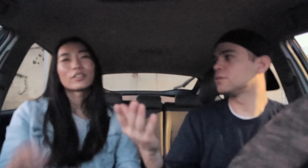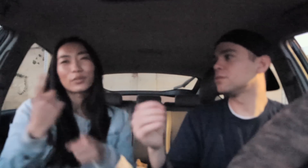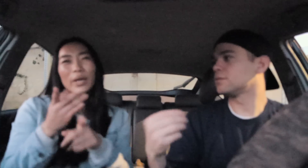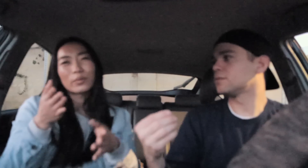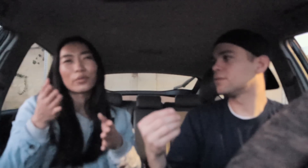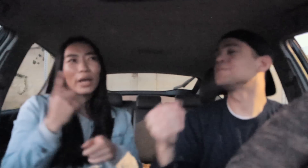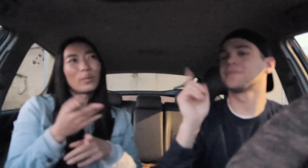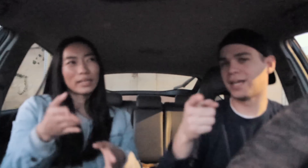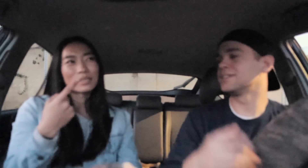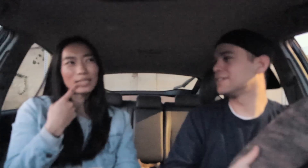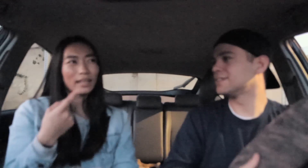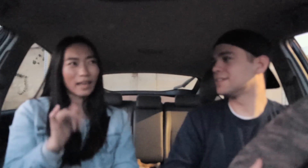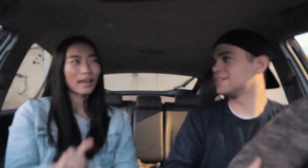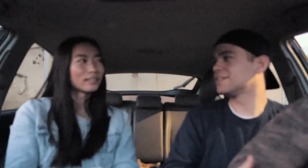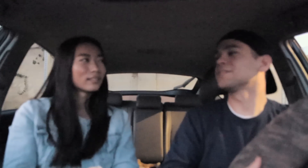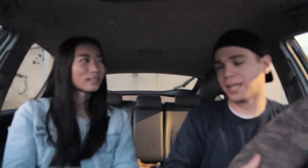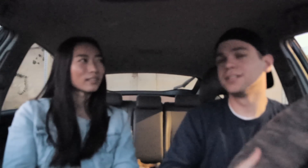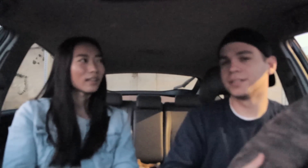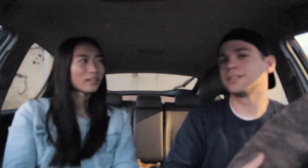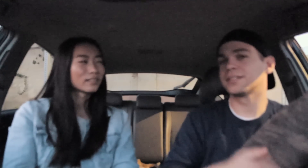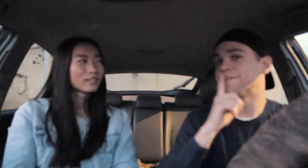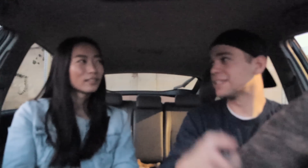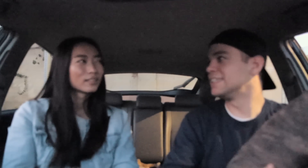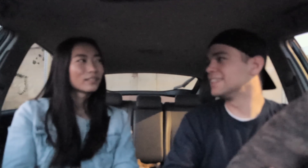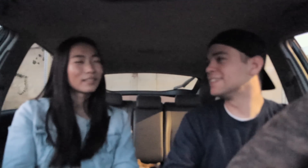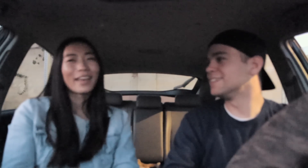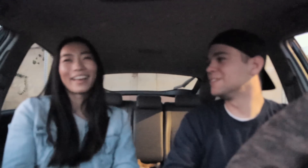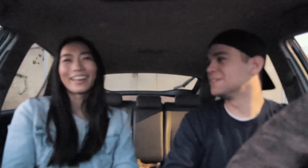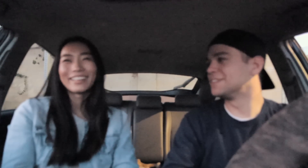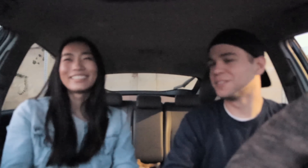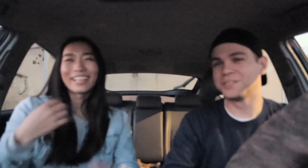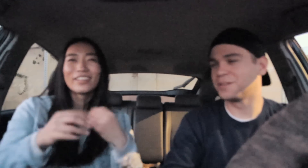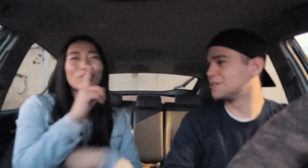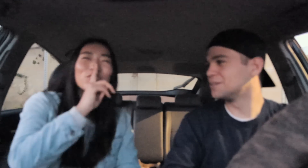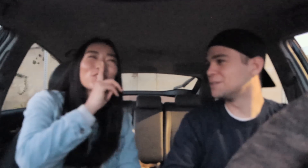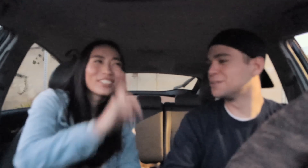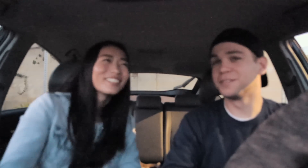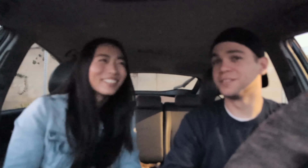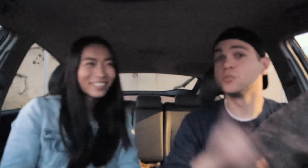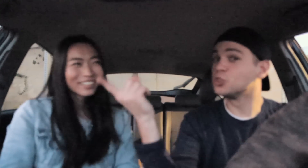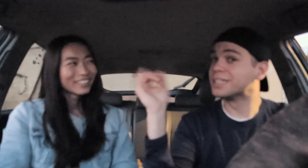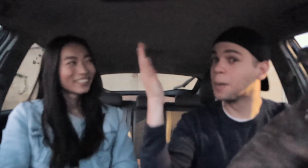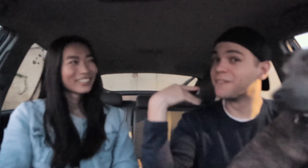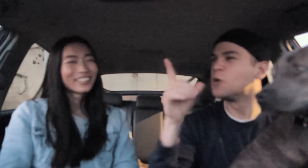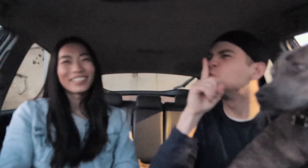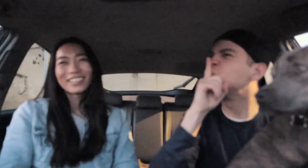yeah, there are right ways to say that definitely instead of shhh she did that before, "shhhh"